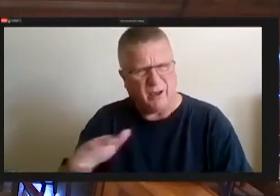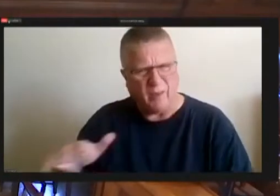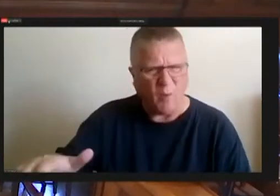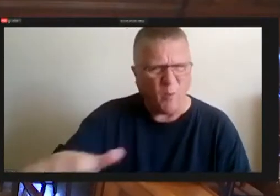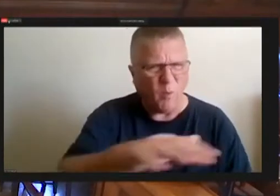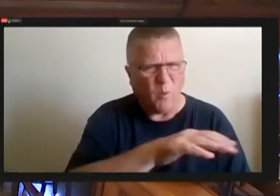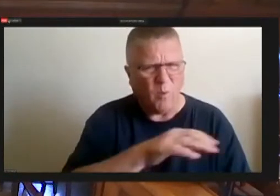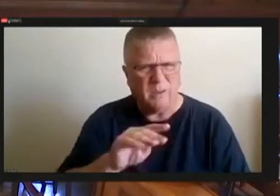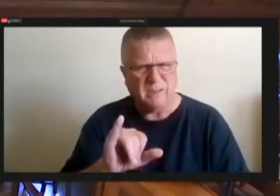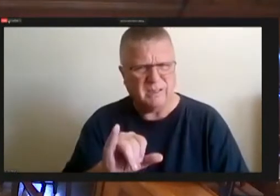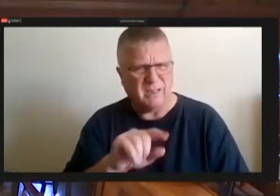And when you talk about adding sidewalks.